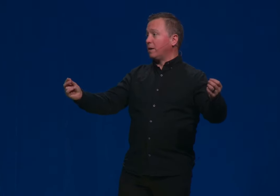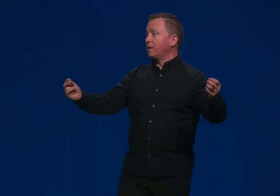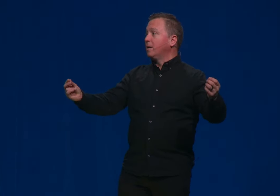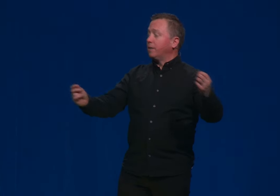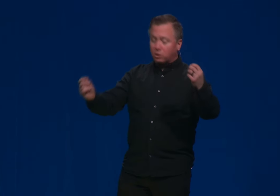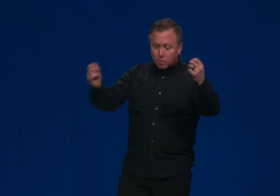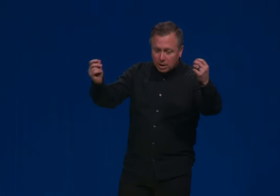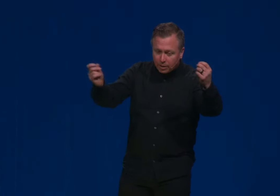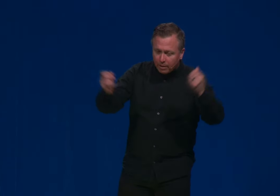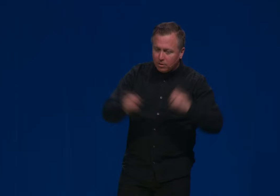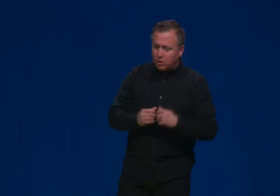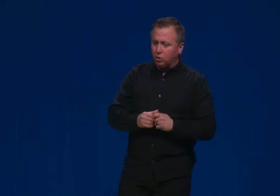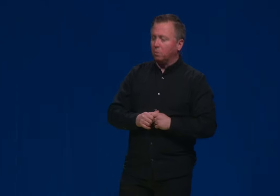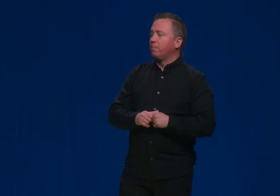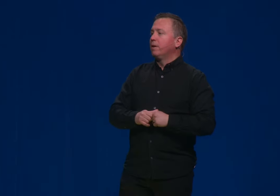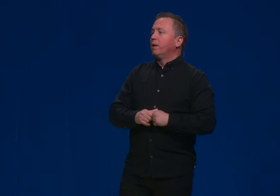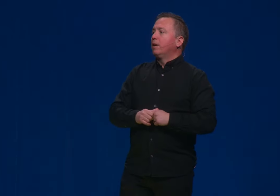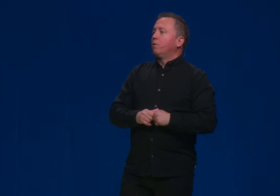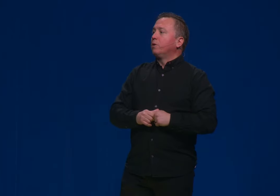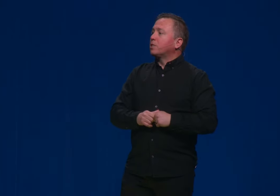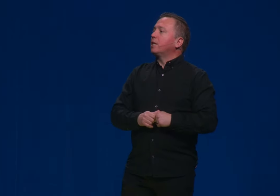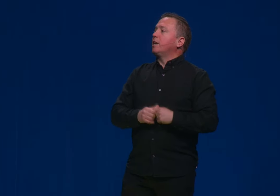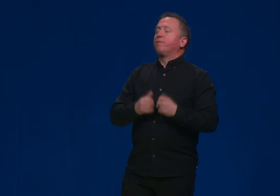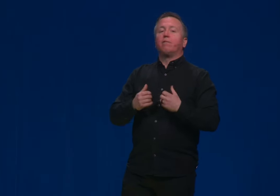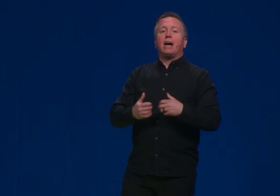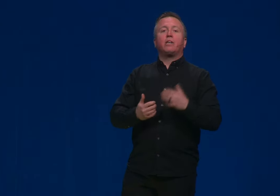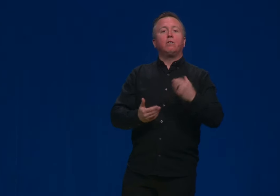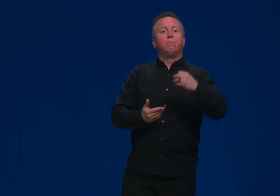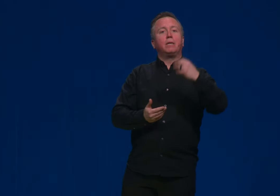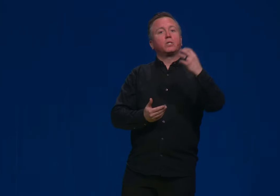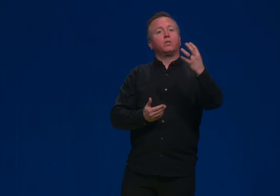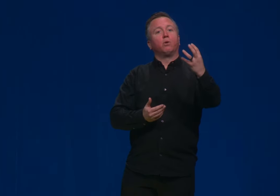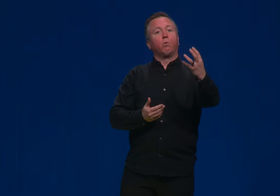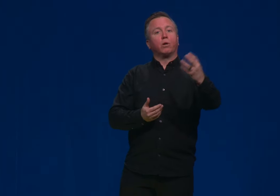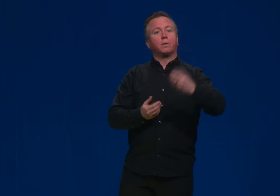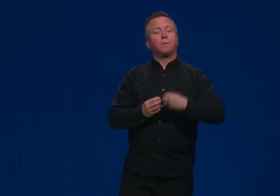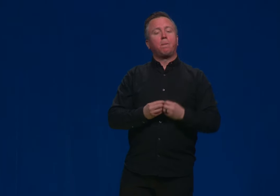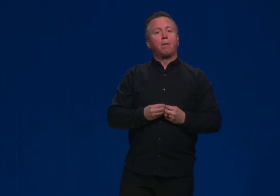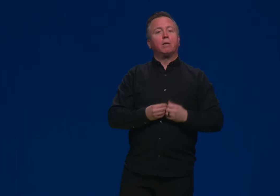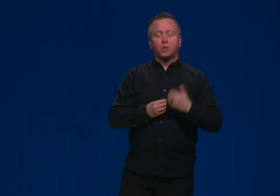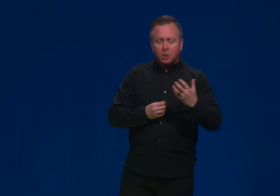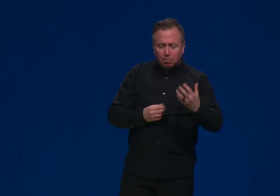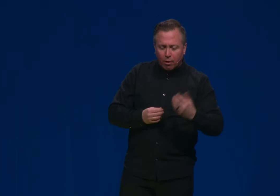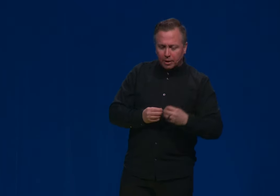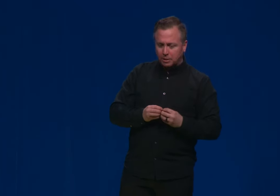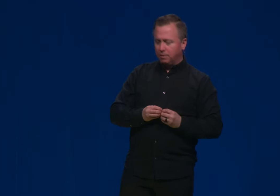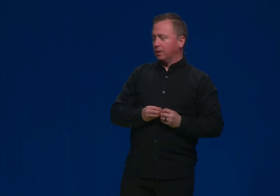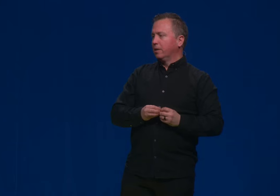Right? That's what they were given to do. When you're a slave, you're valued based on your work, based on your productivity.